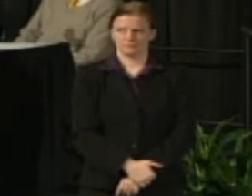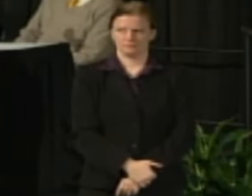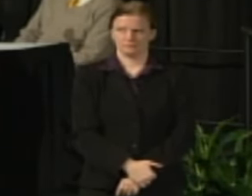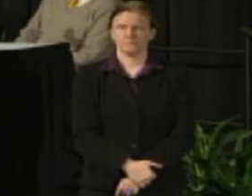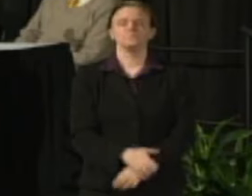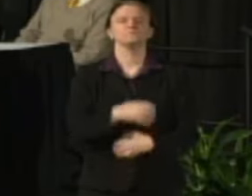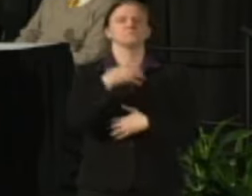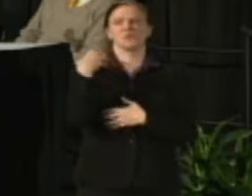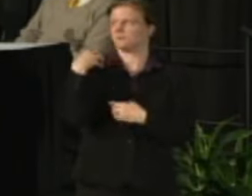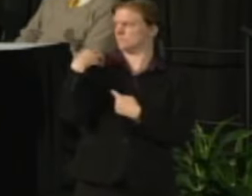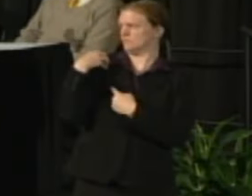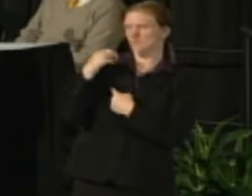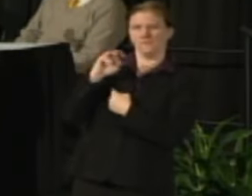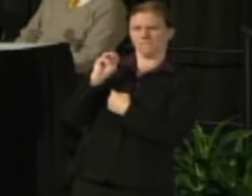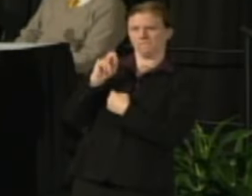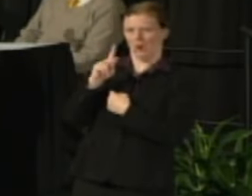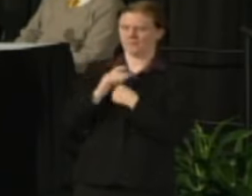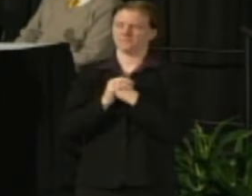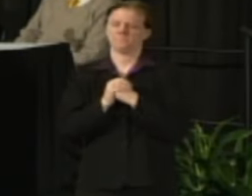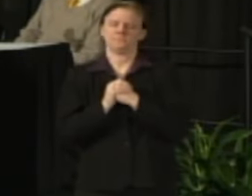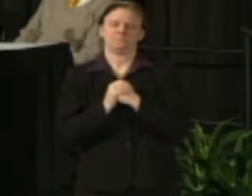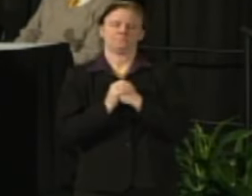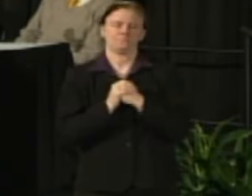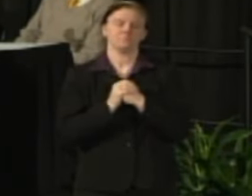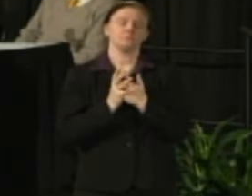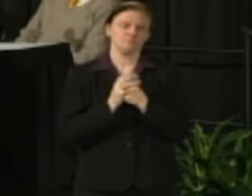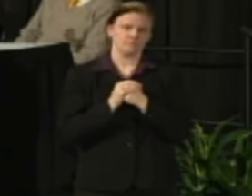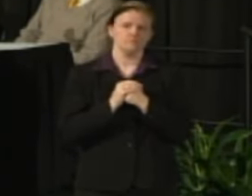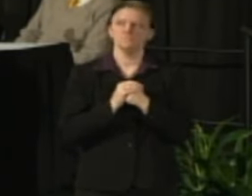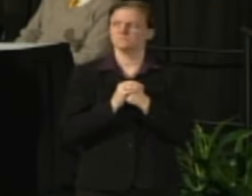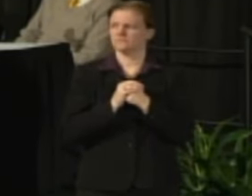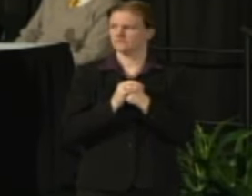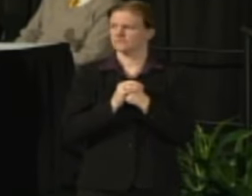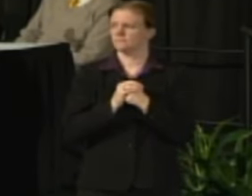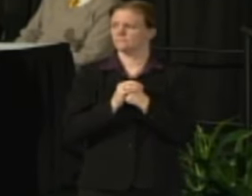Chancellor Mone: So the process is where the Board of Regents has been pursuing working